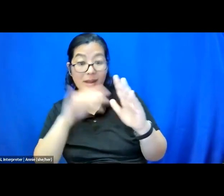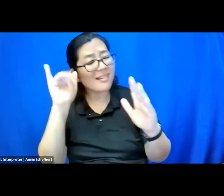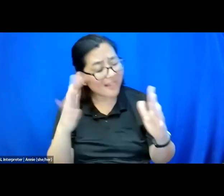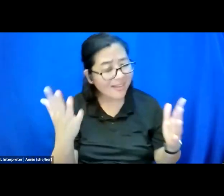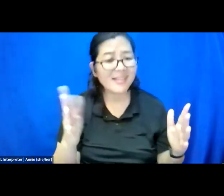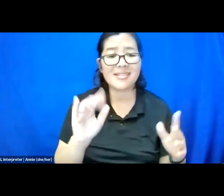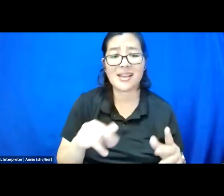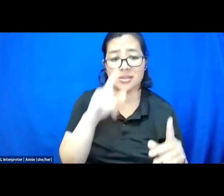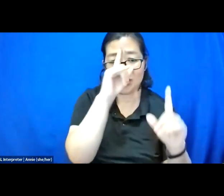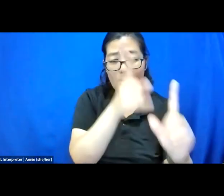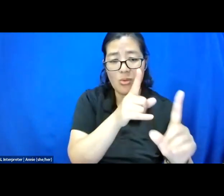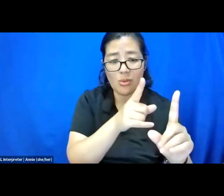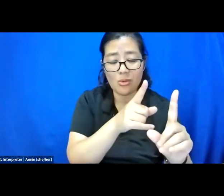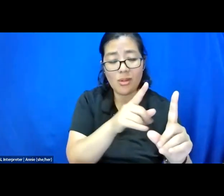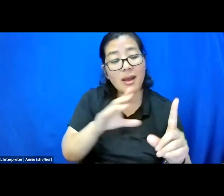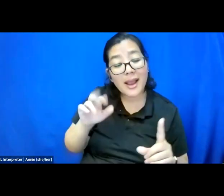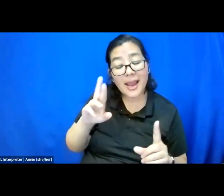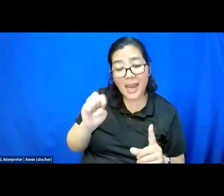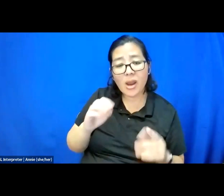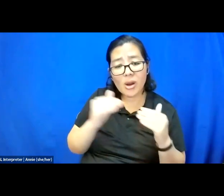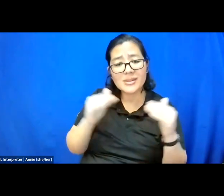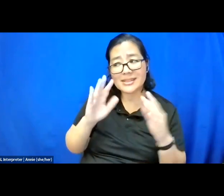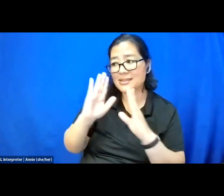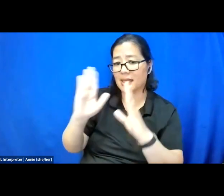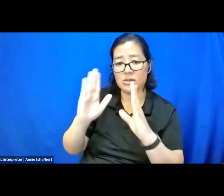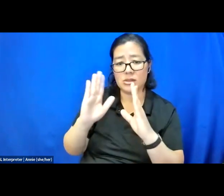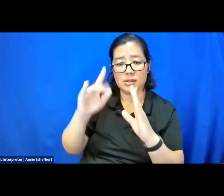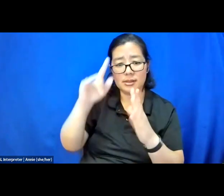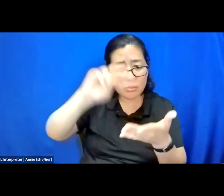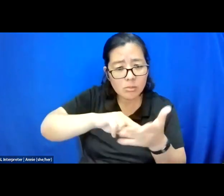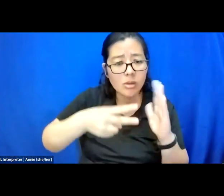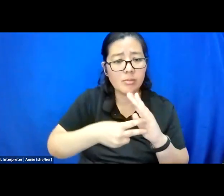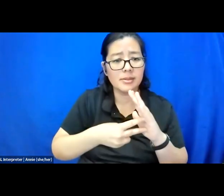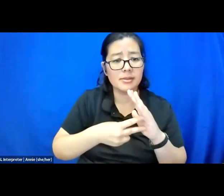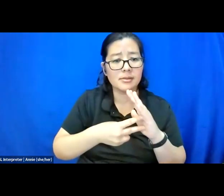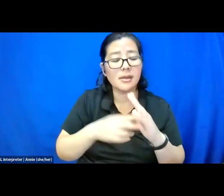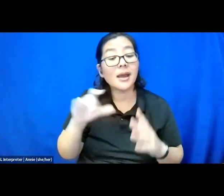Care is intention. It's the purpose. Care is intention.